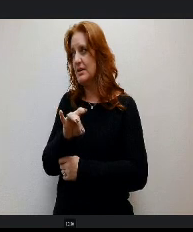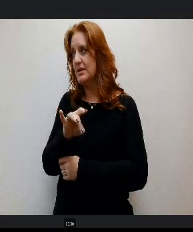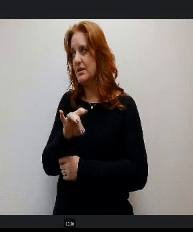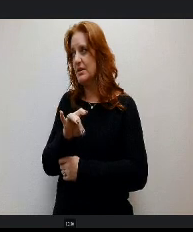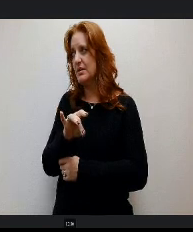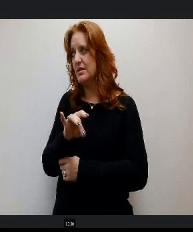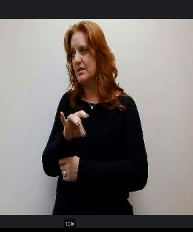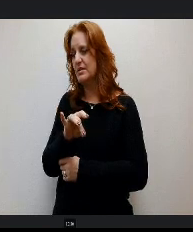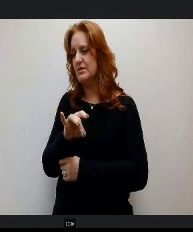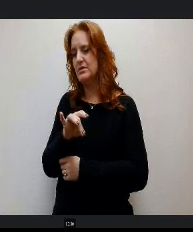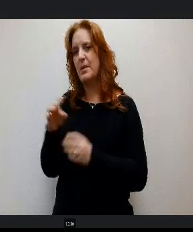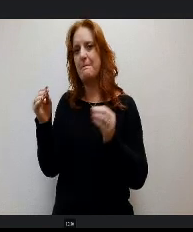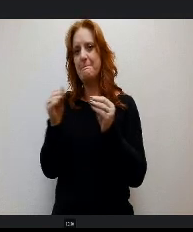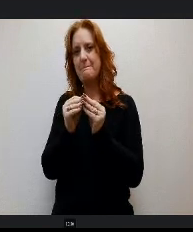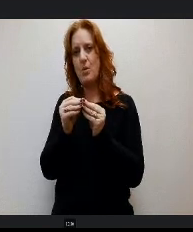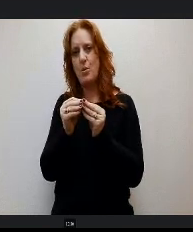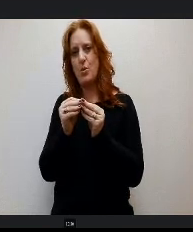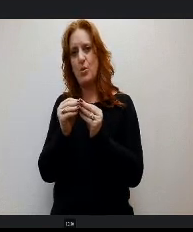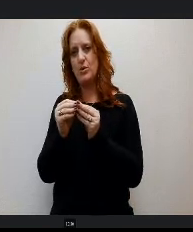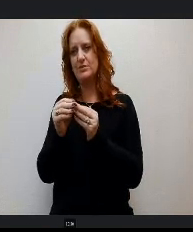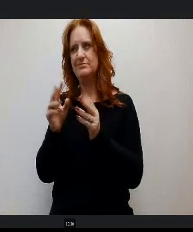More credit, if you will, in the formula.